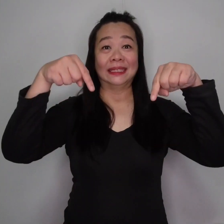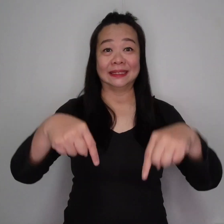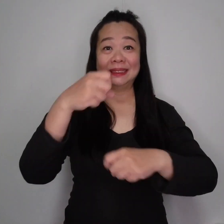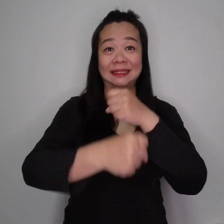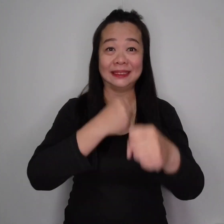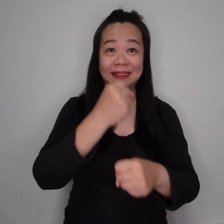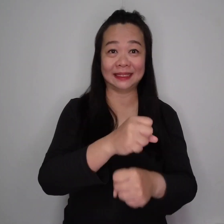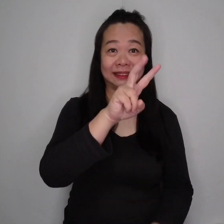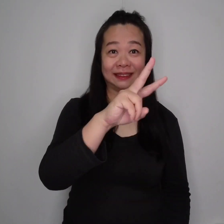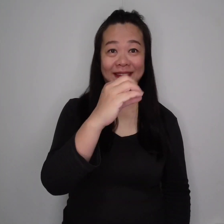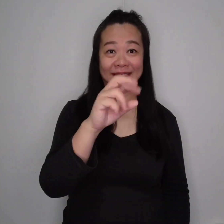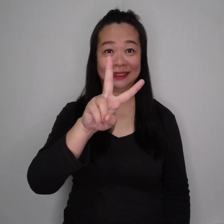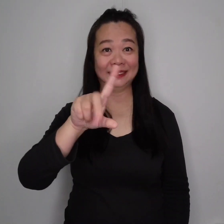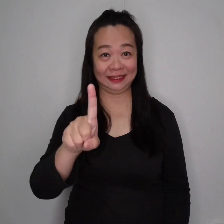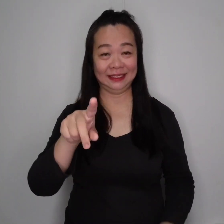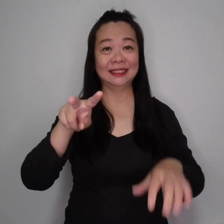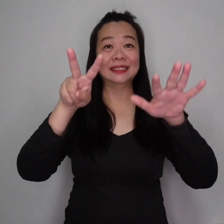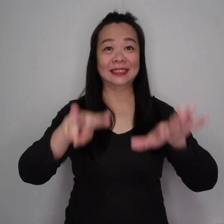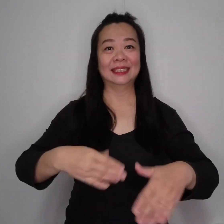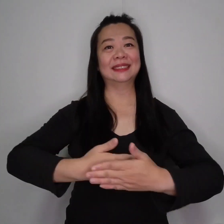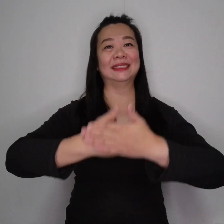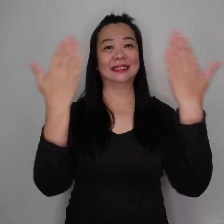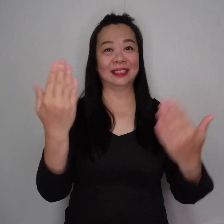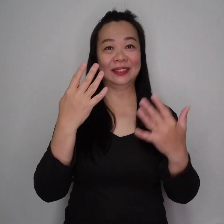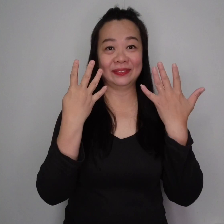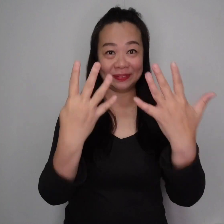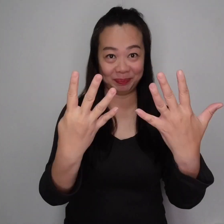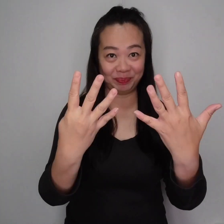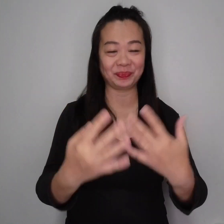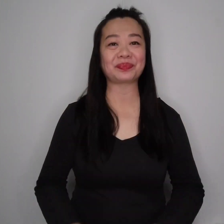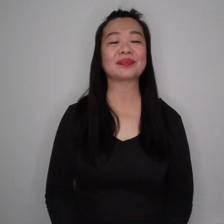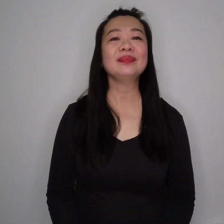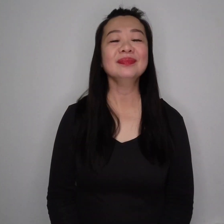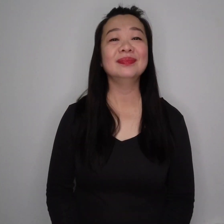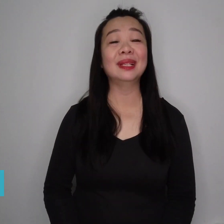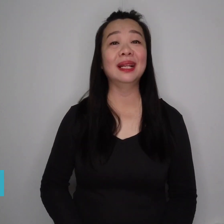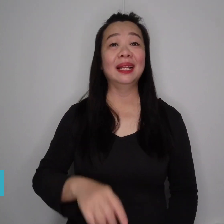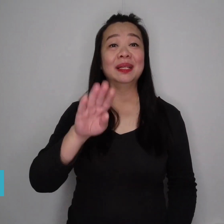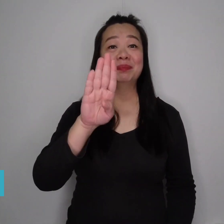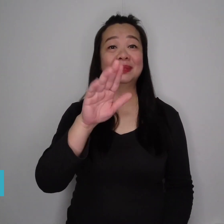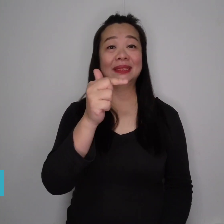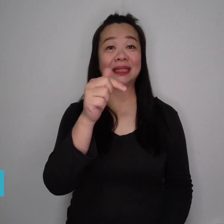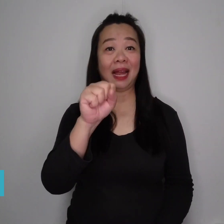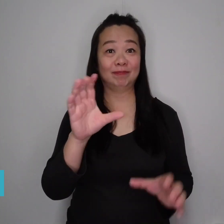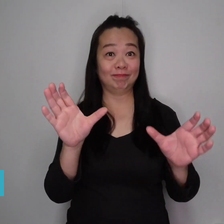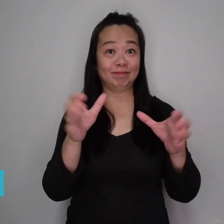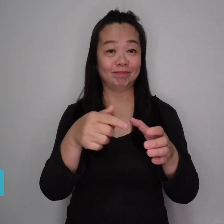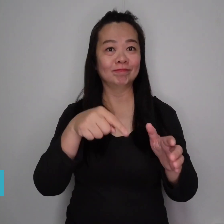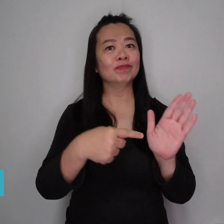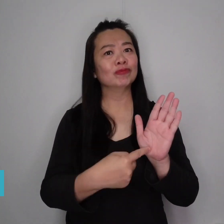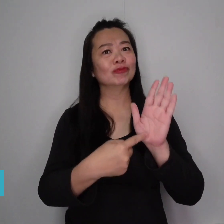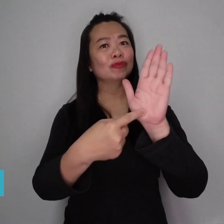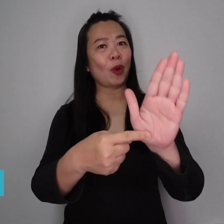On July 9, 2021, BTS, a musical band, released a music video